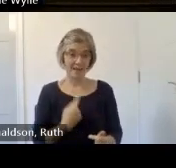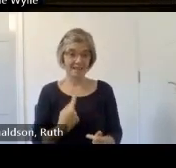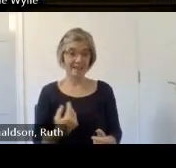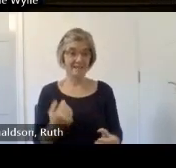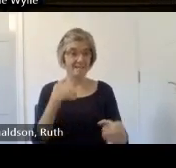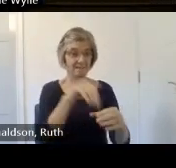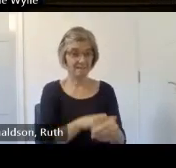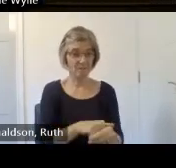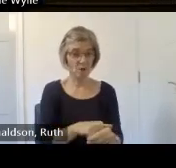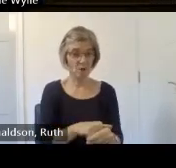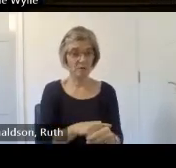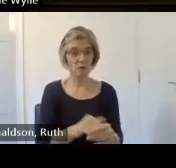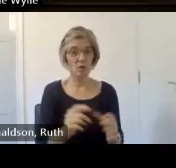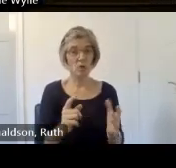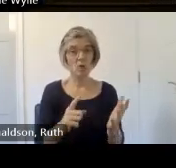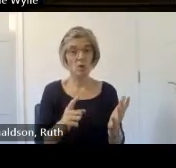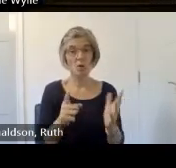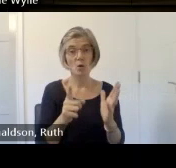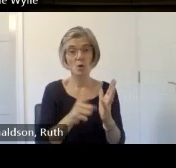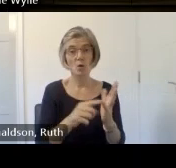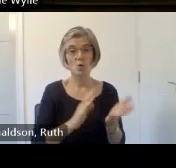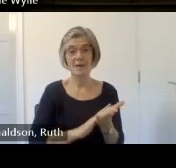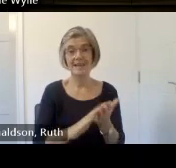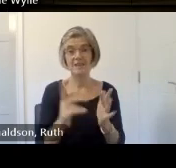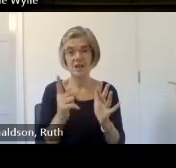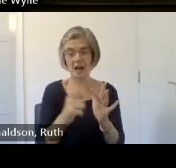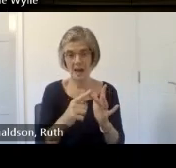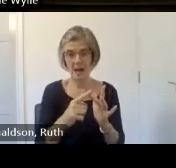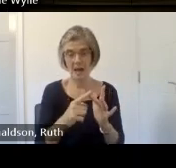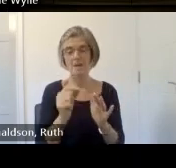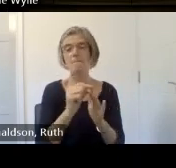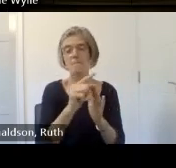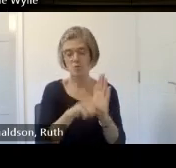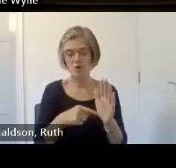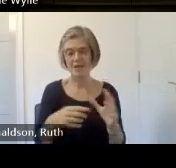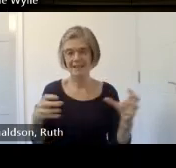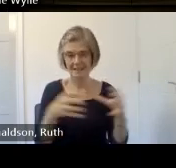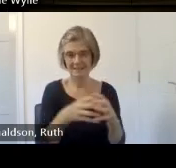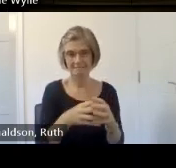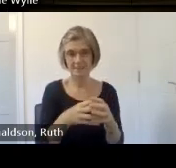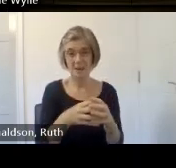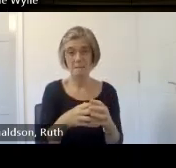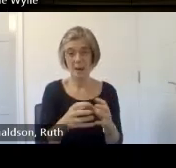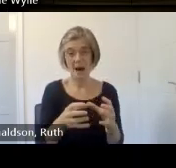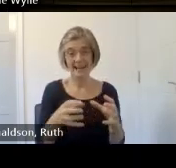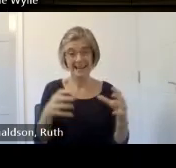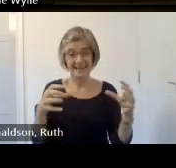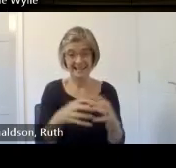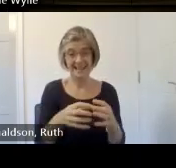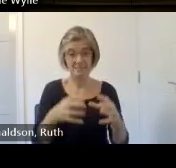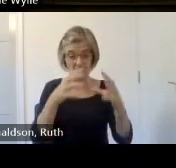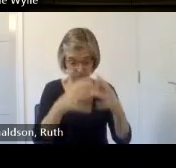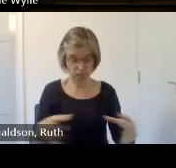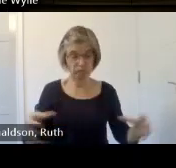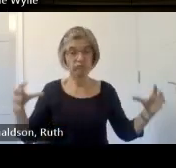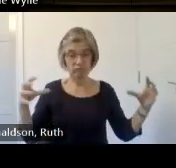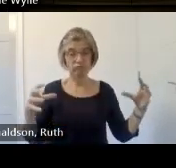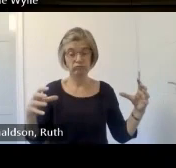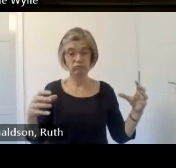worked on this project and we are part of a much much team that also included tourism Consultants